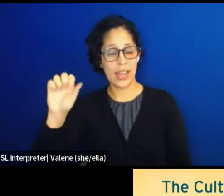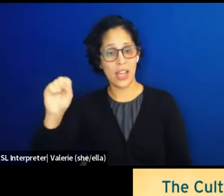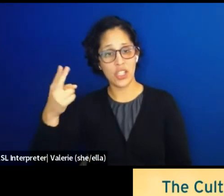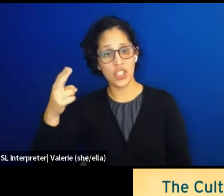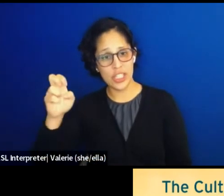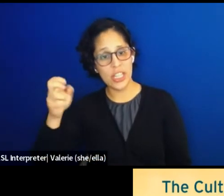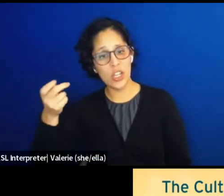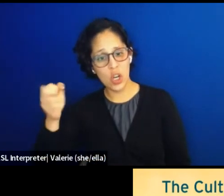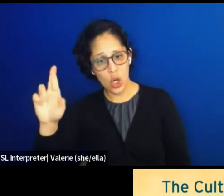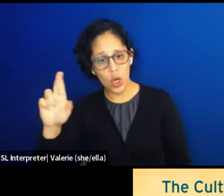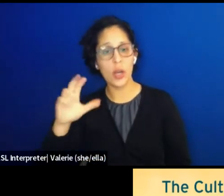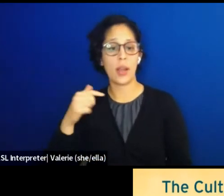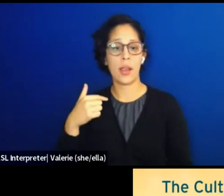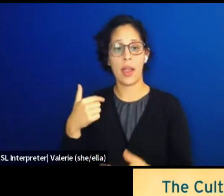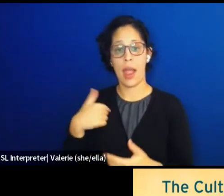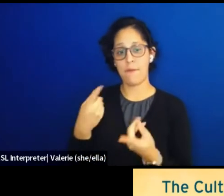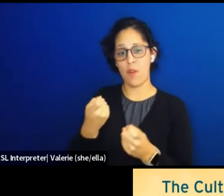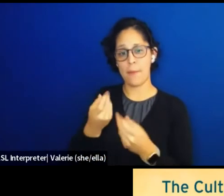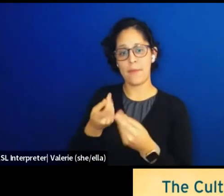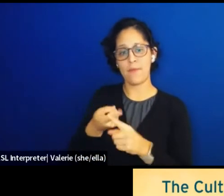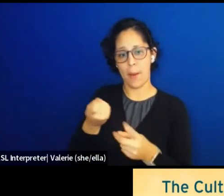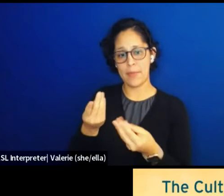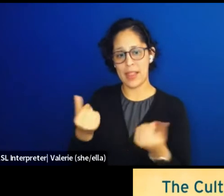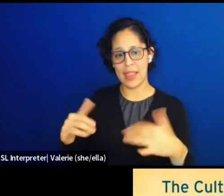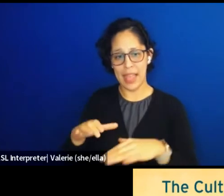and Canarsie, and my visual description is